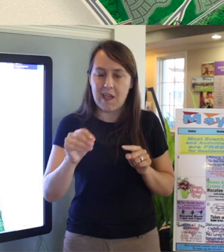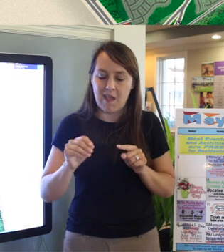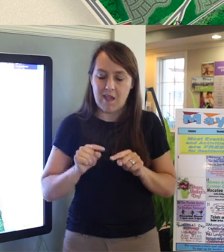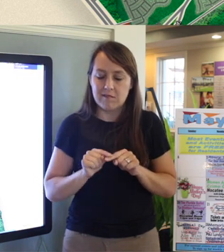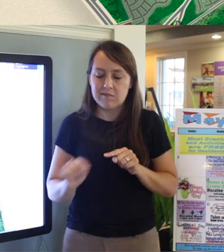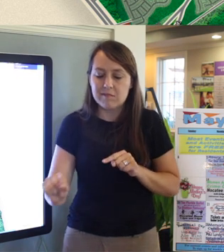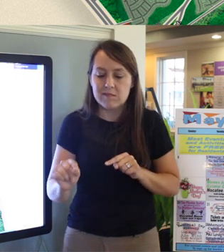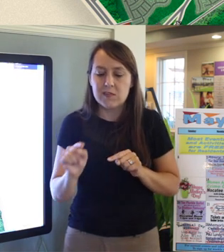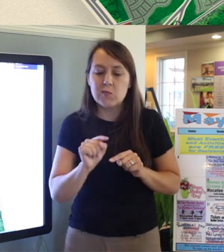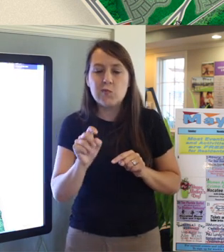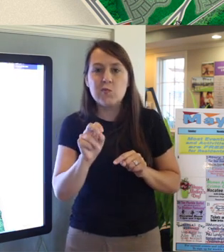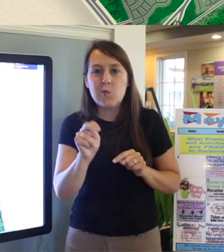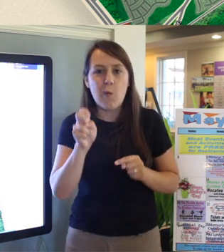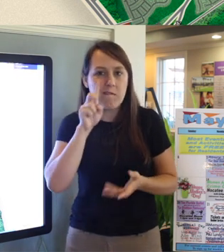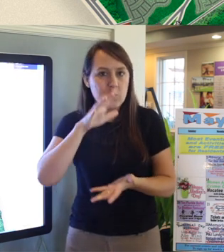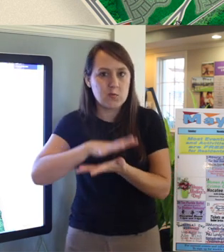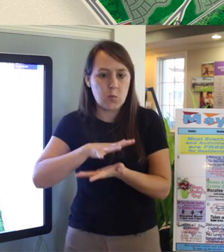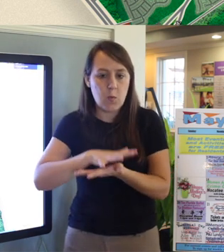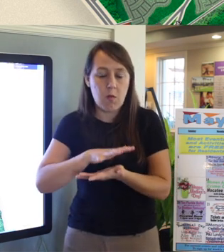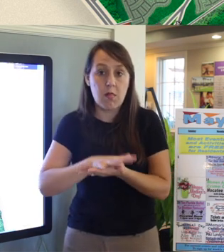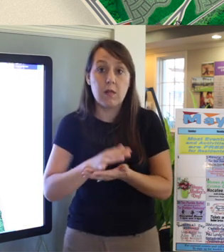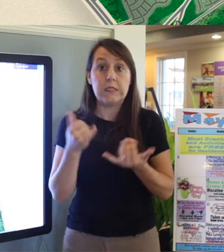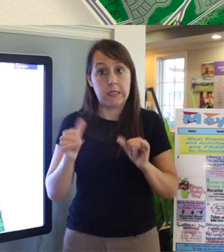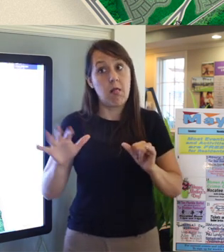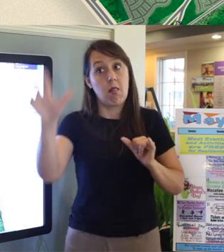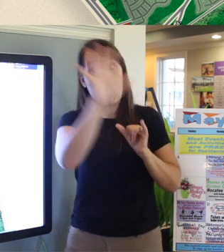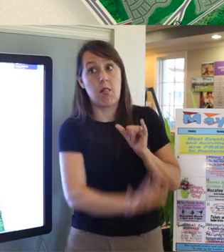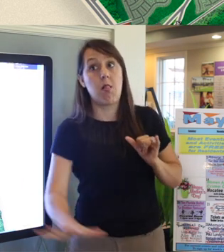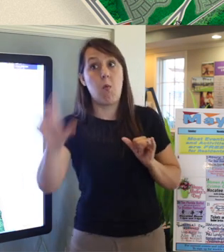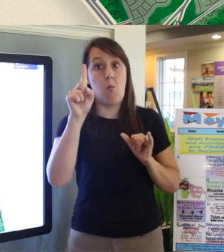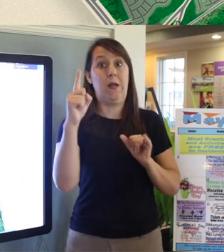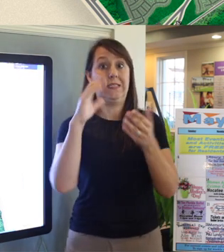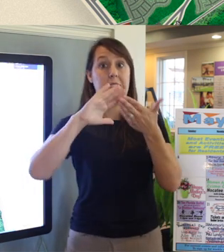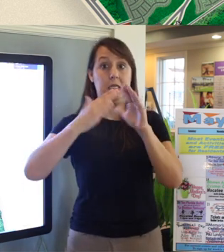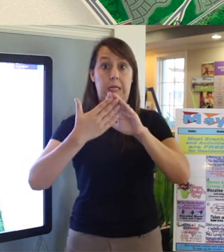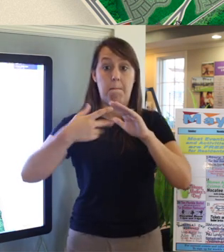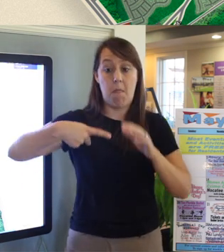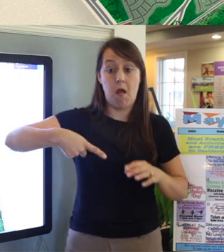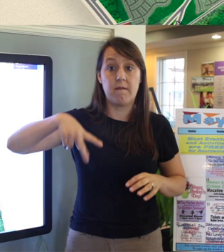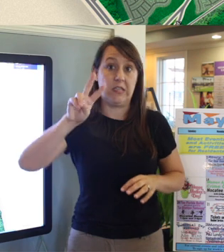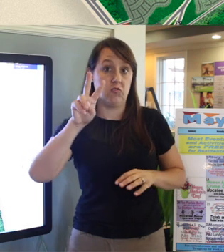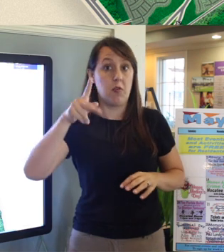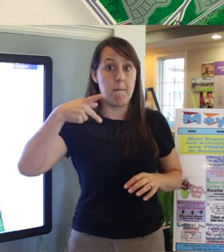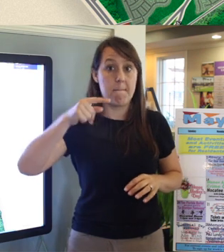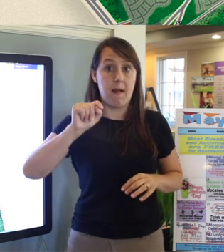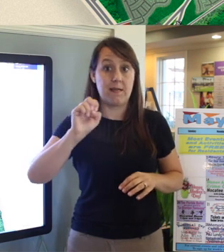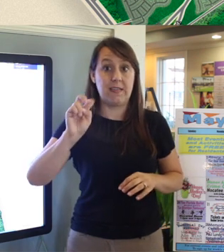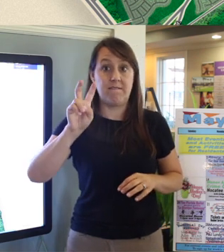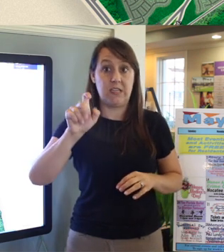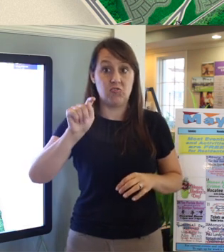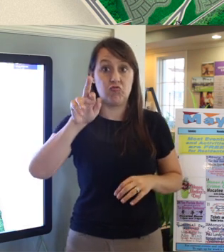You're still one city: Ponte Vedra Florida and you're still one zip code but it does affect the school zoning